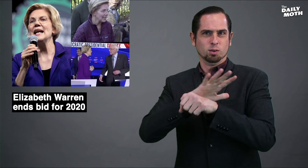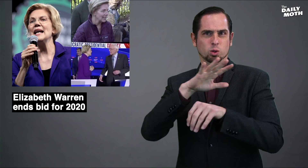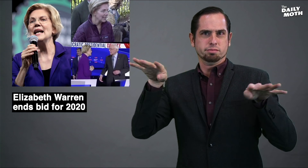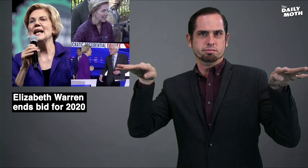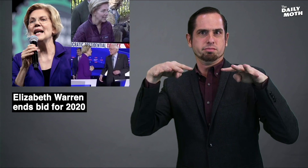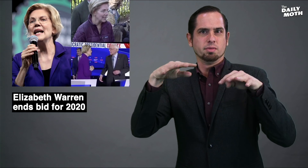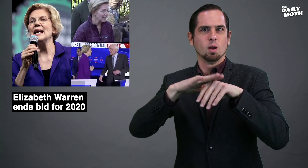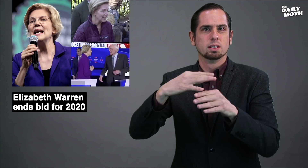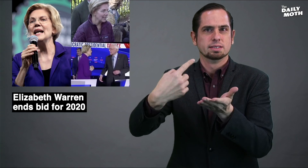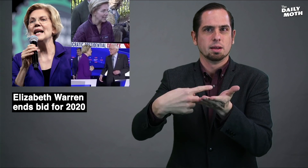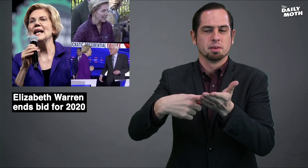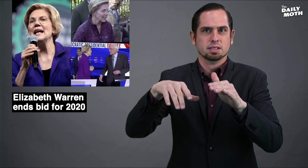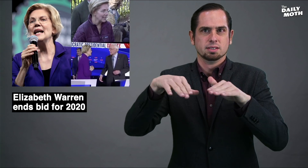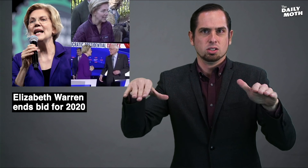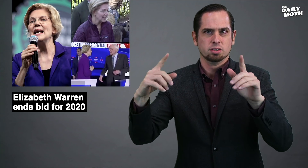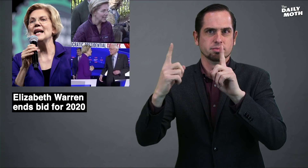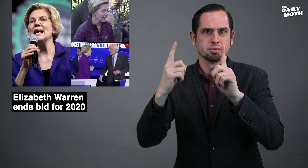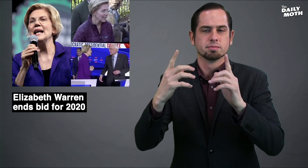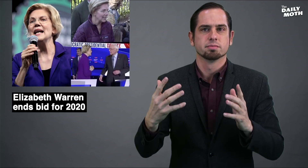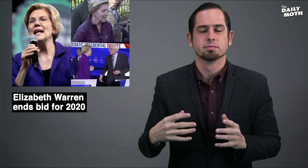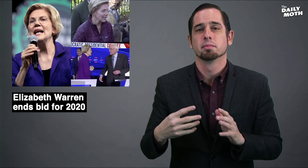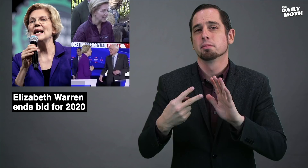in full public view on a debate stage.